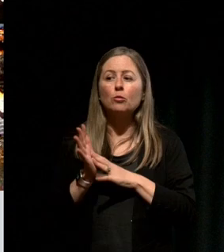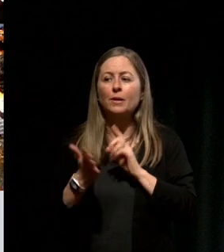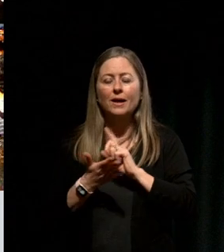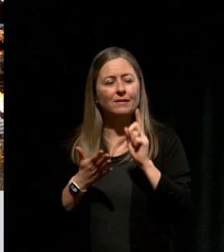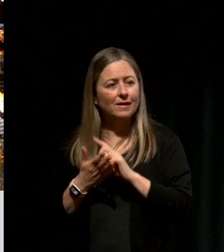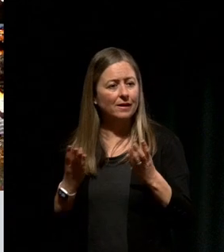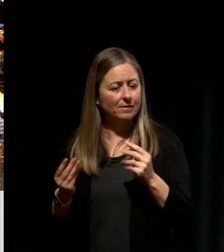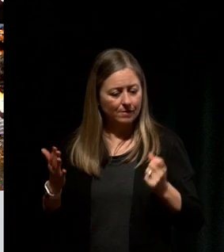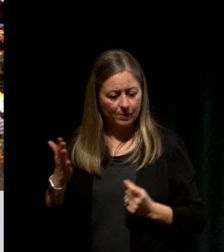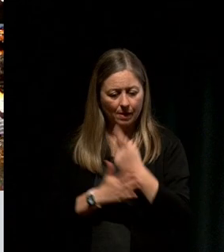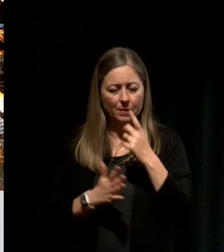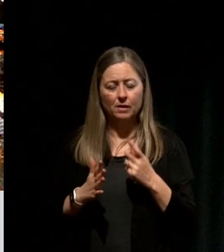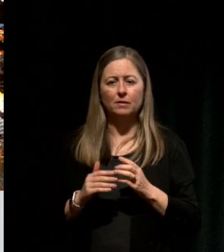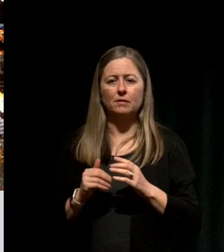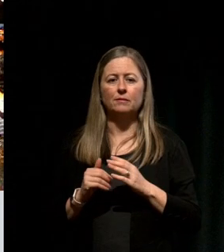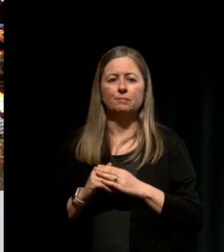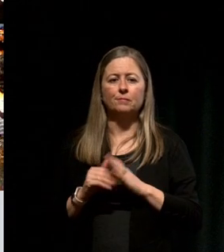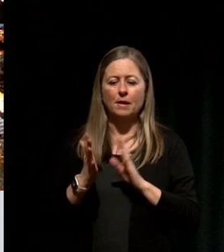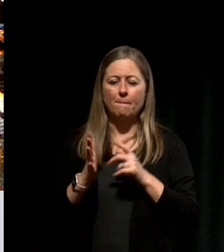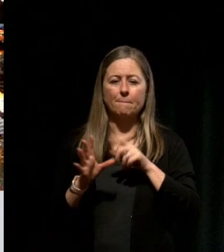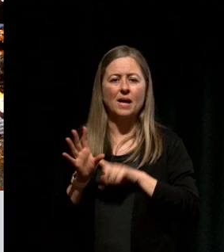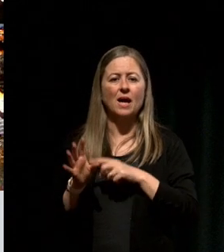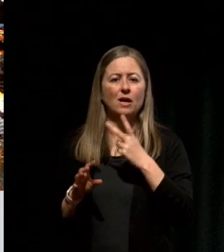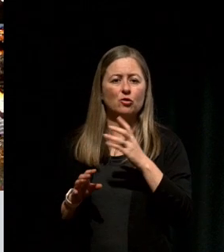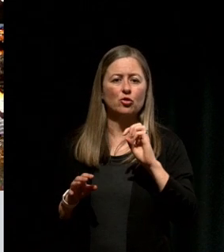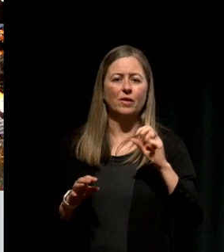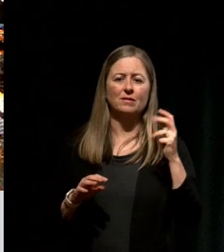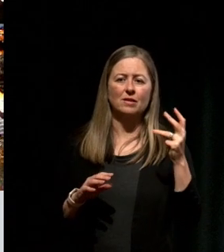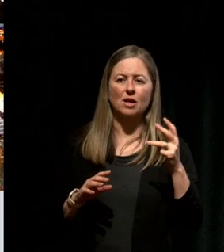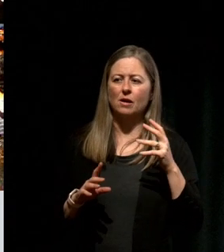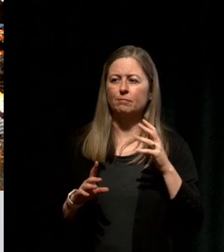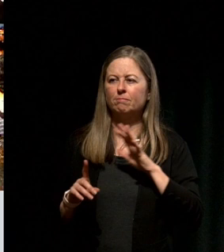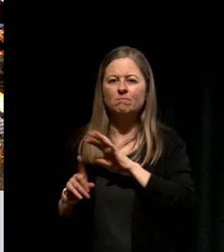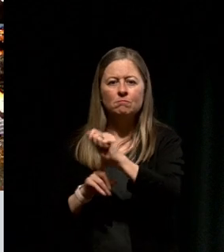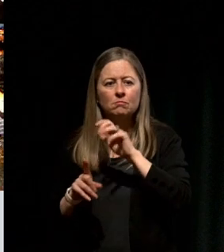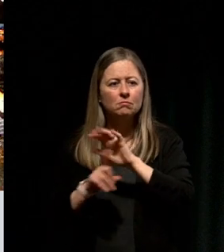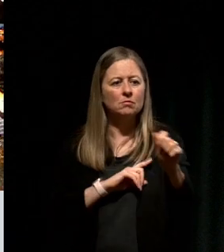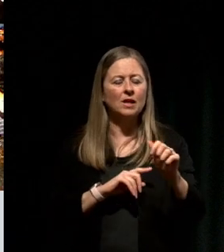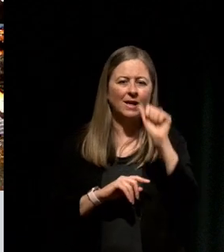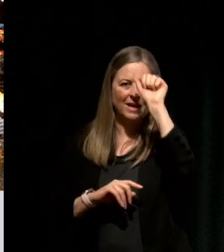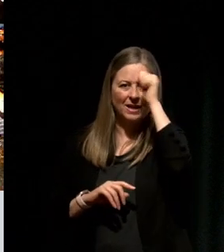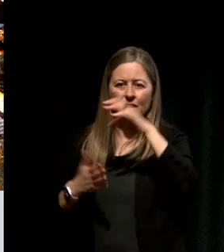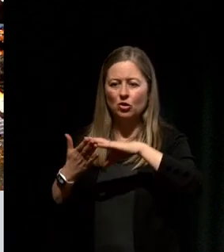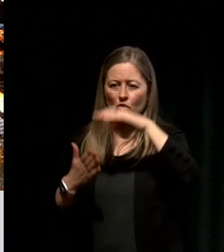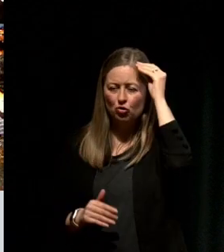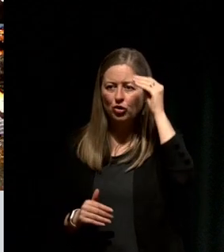In April and May 2009 attacks on Indian students began, Indian student numbers at that time